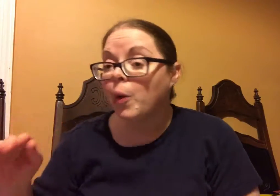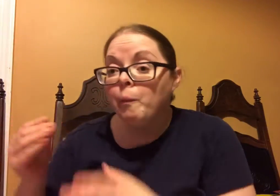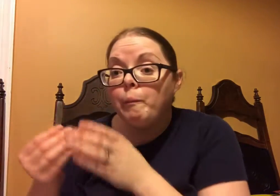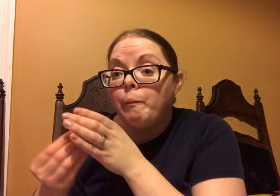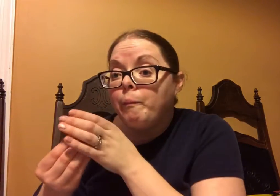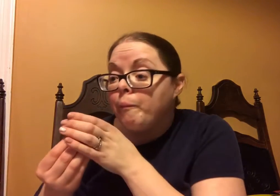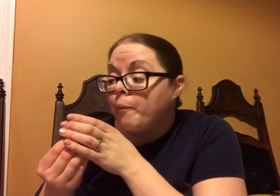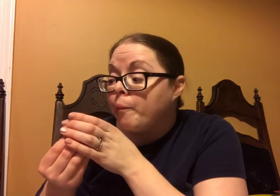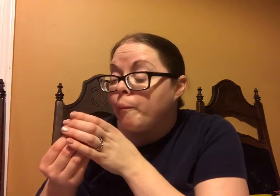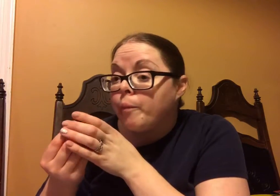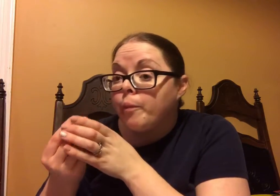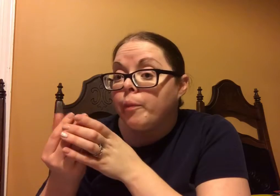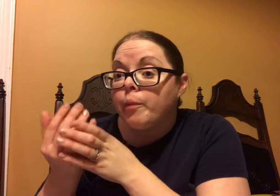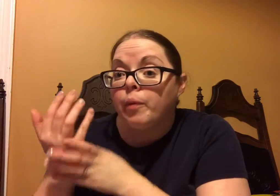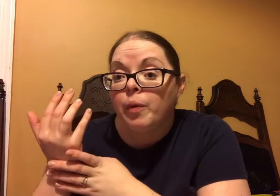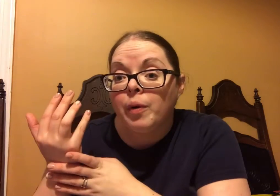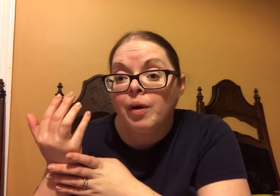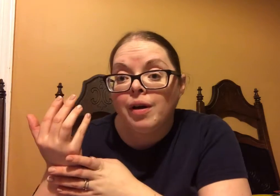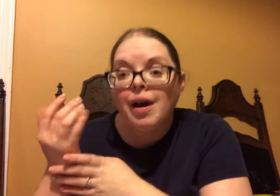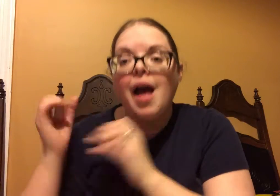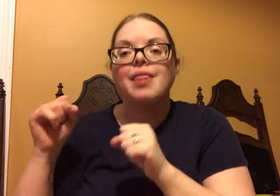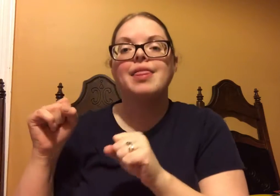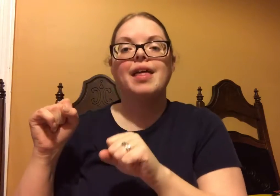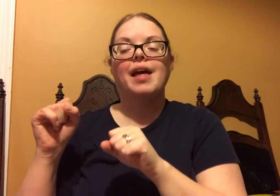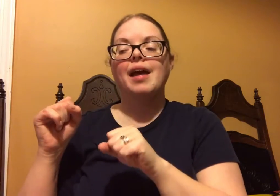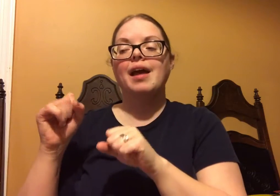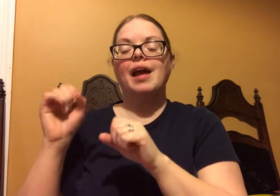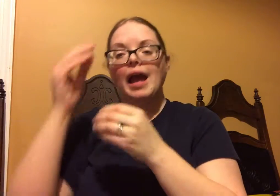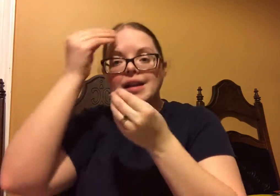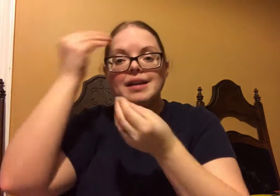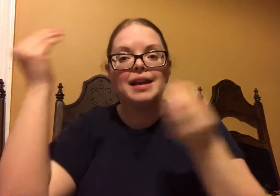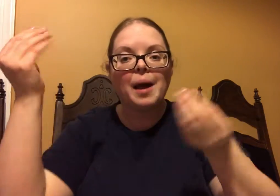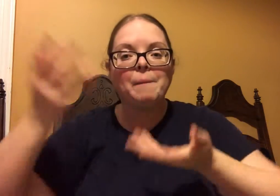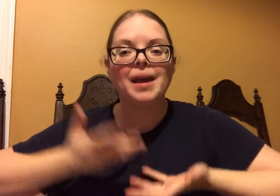to when it was a little tiny plant, and it was growing.